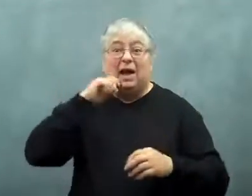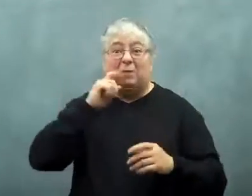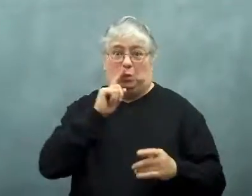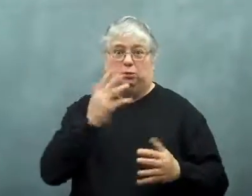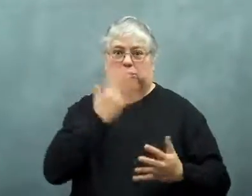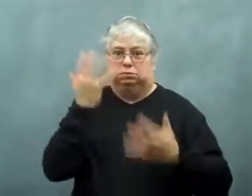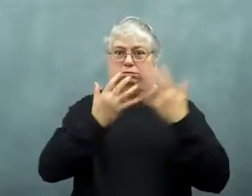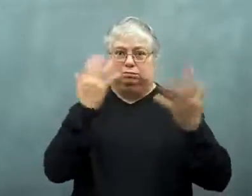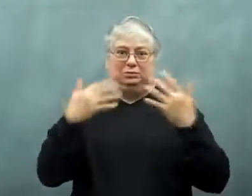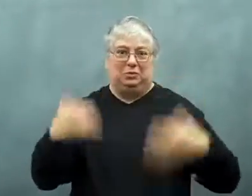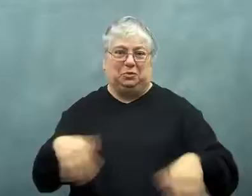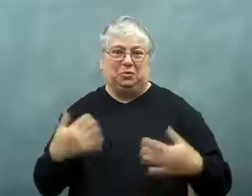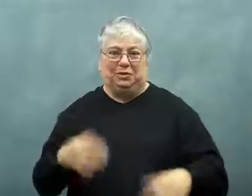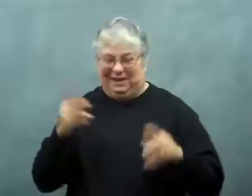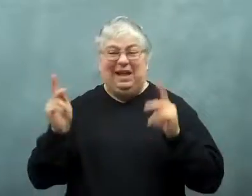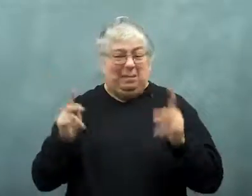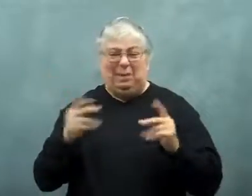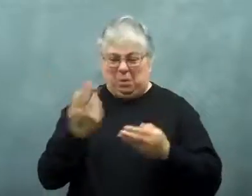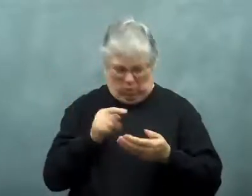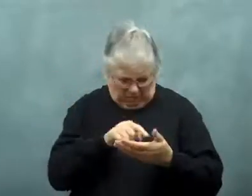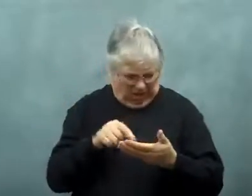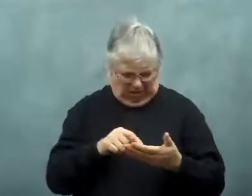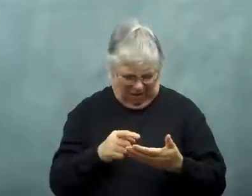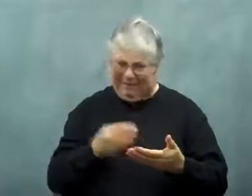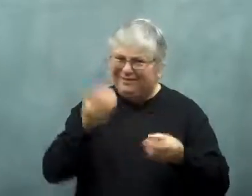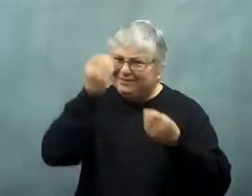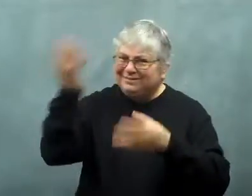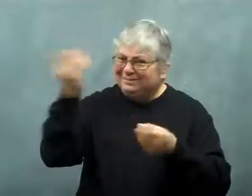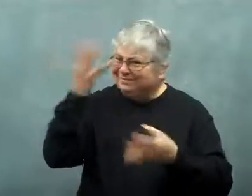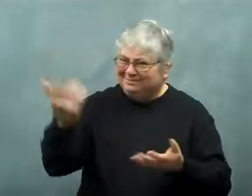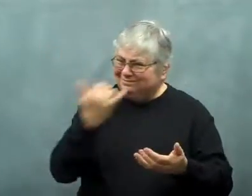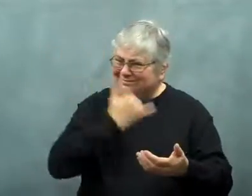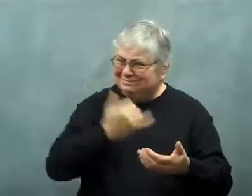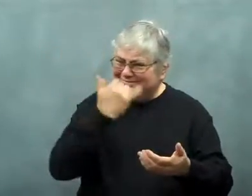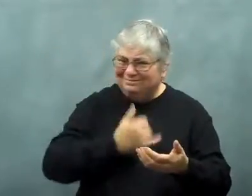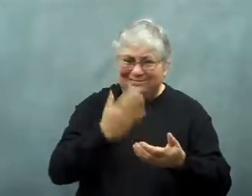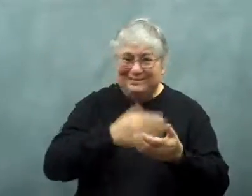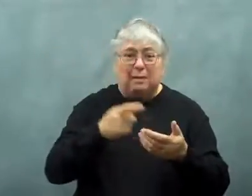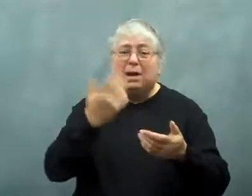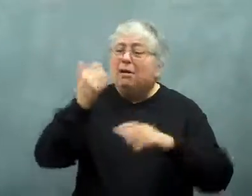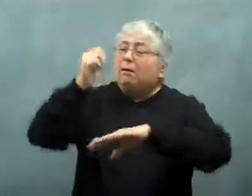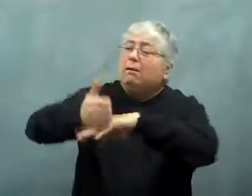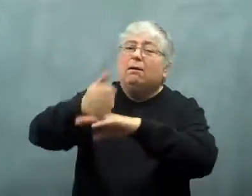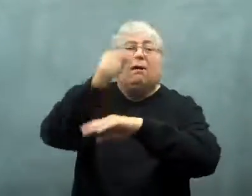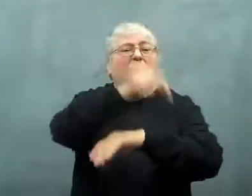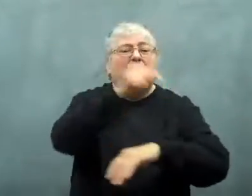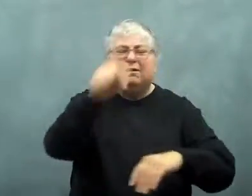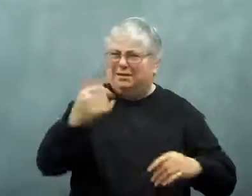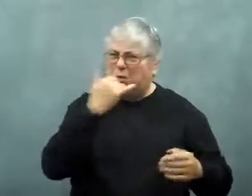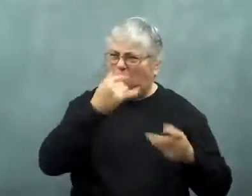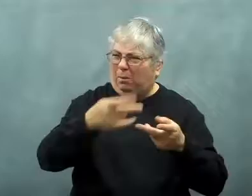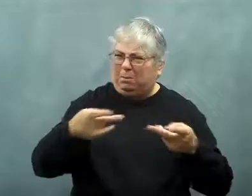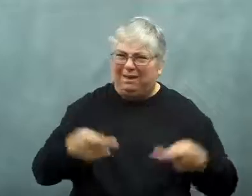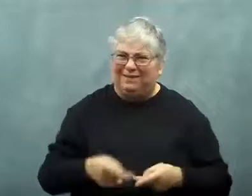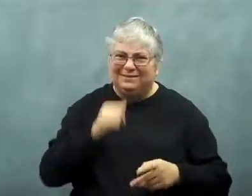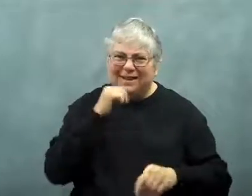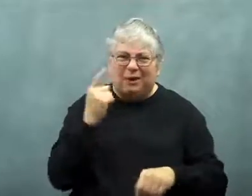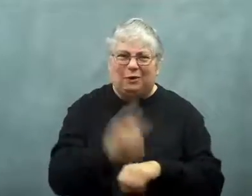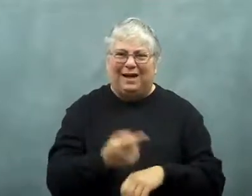Apple was really embarrassed.